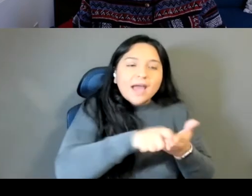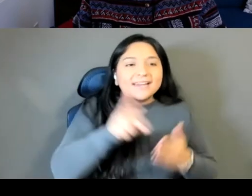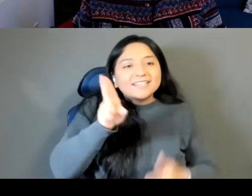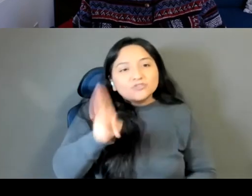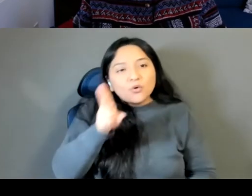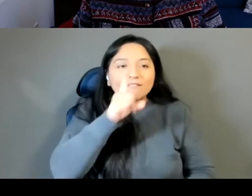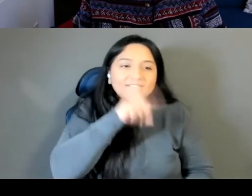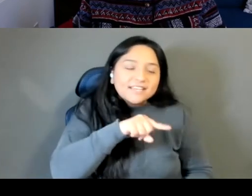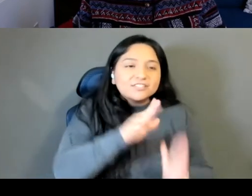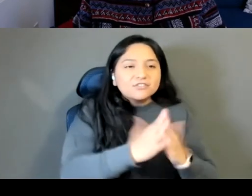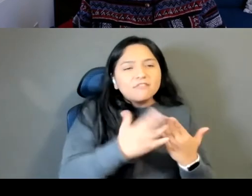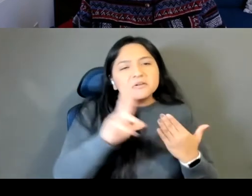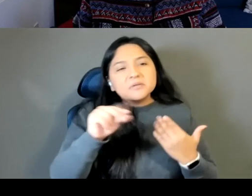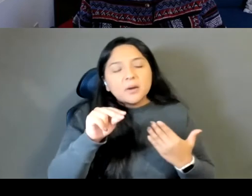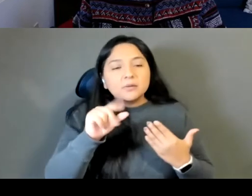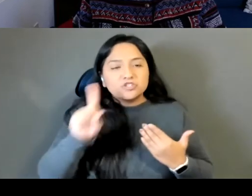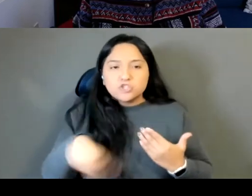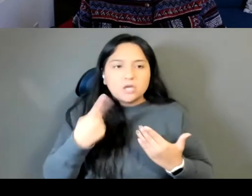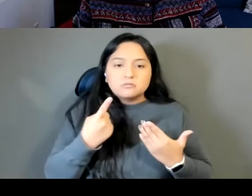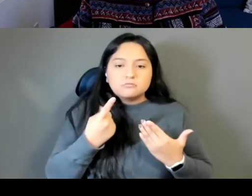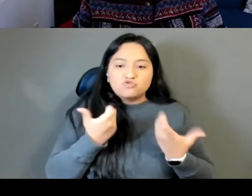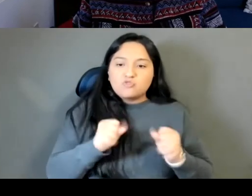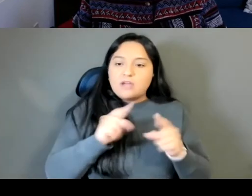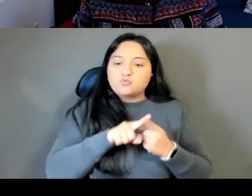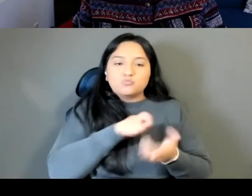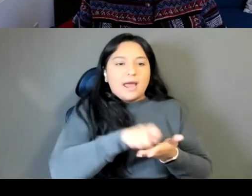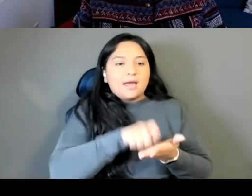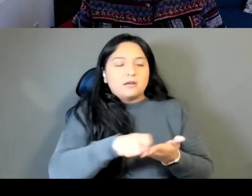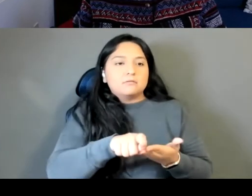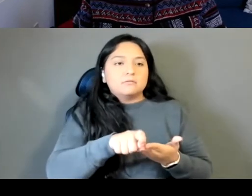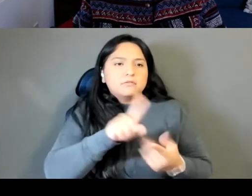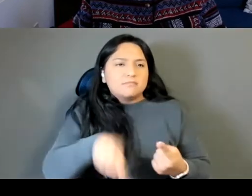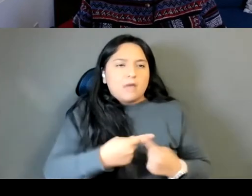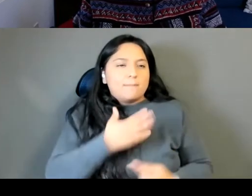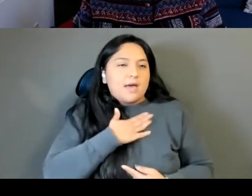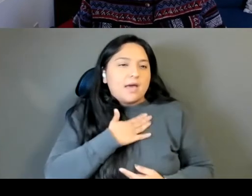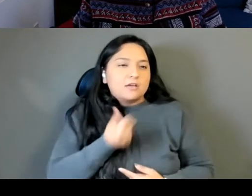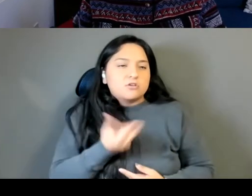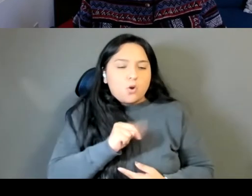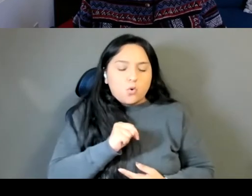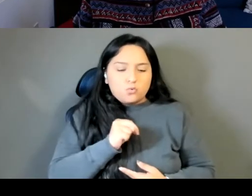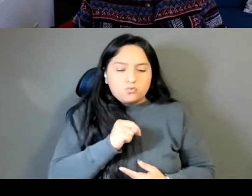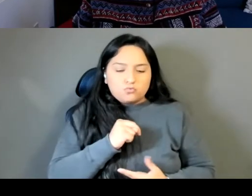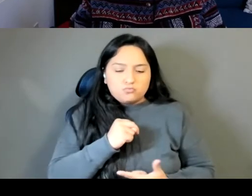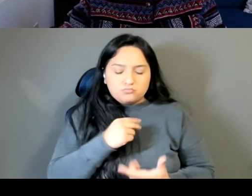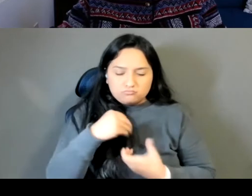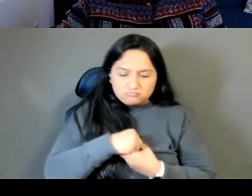texts and BMR I was just trying to write about my own understanding of myself and my family,